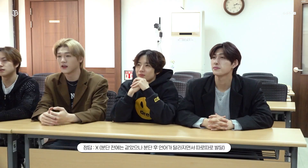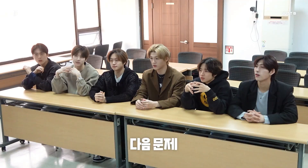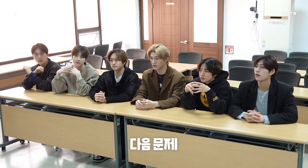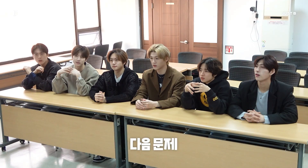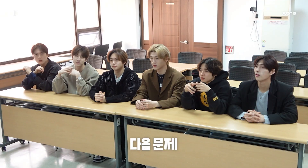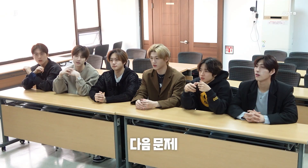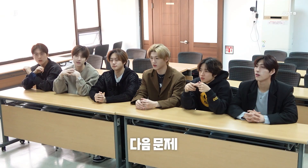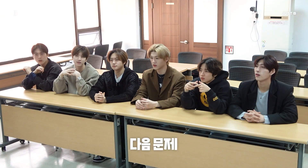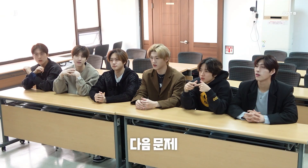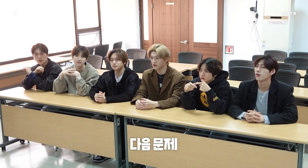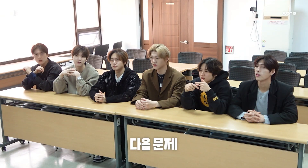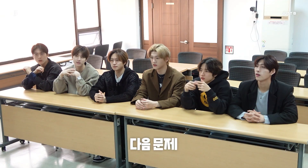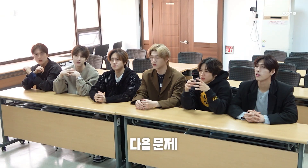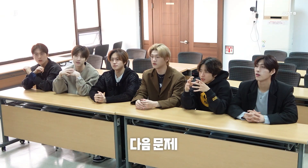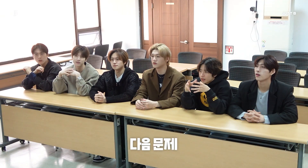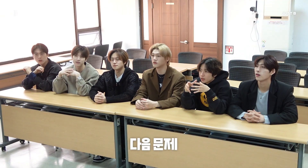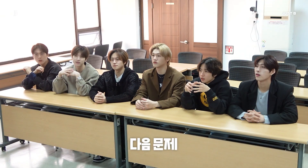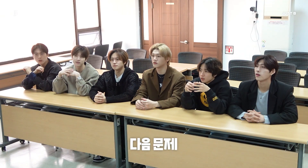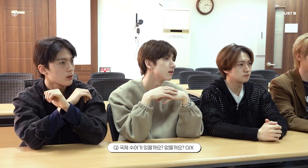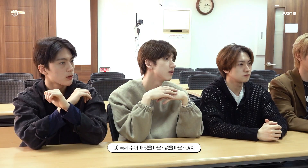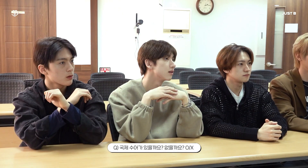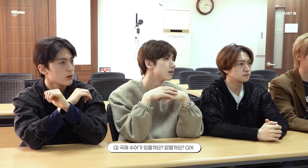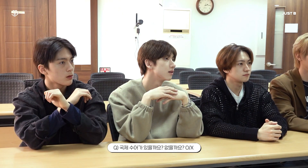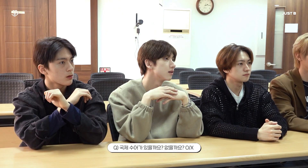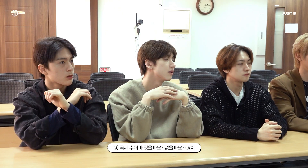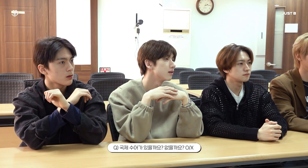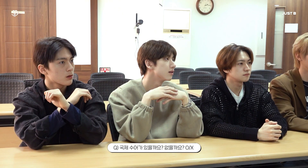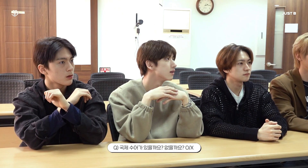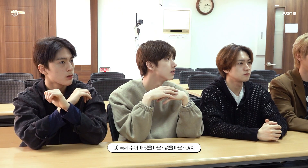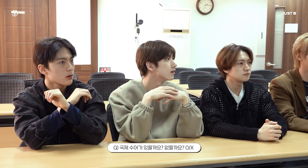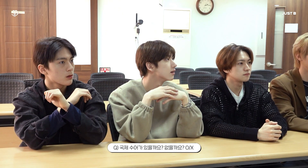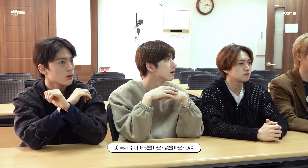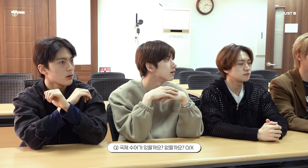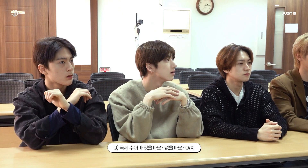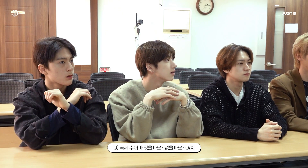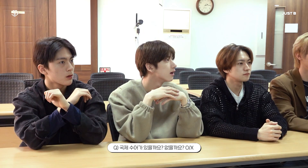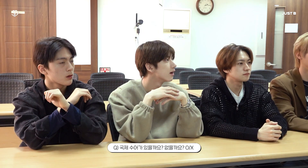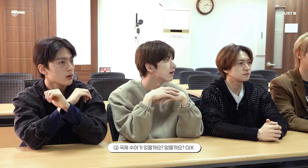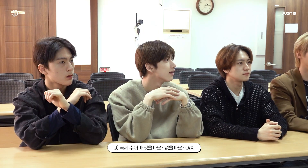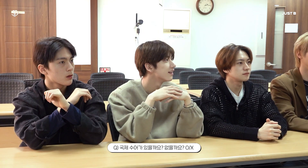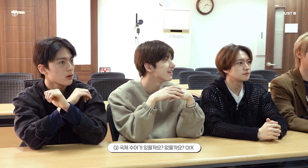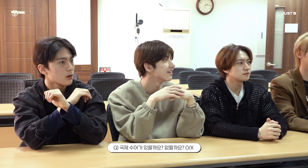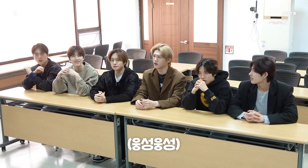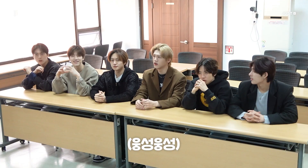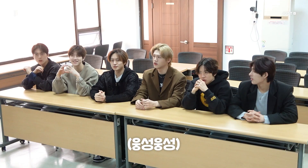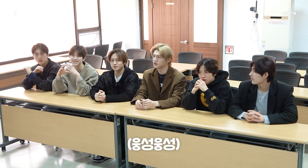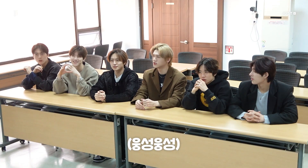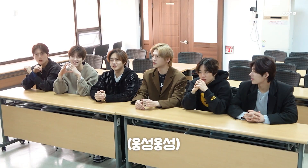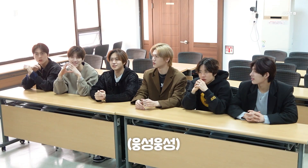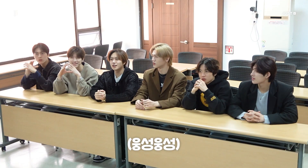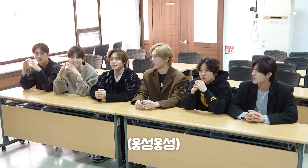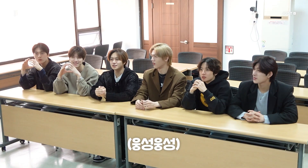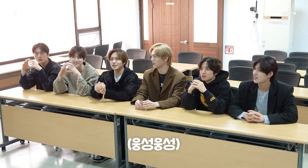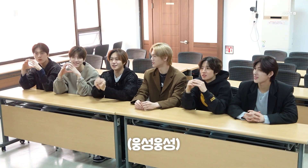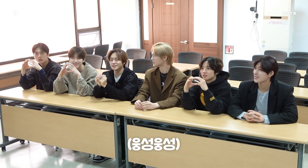[Next question] Is there an international sign language? International sign language (Muttering) - I think there is - There is